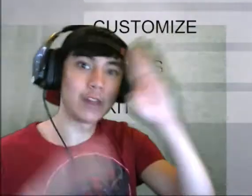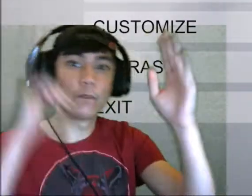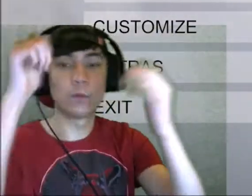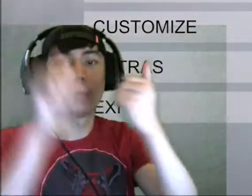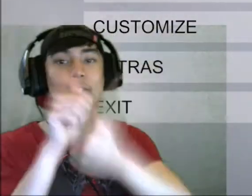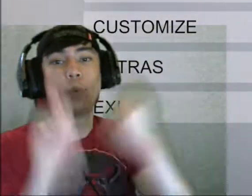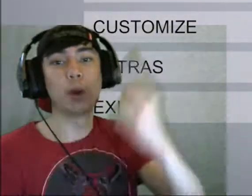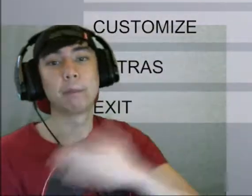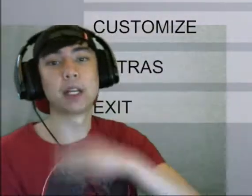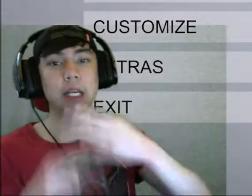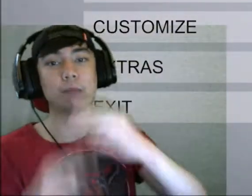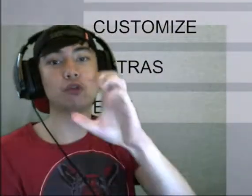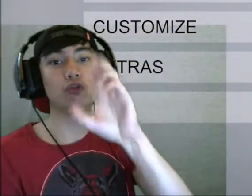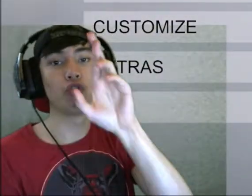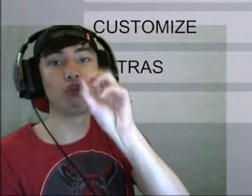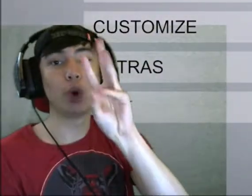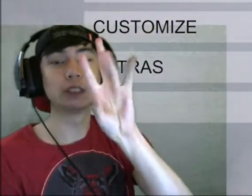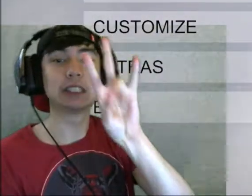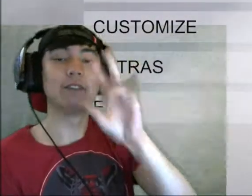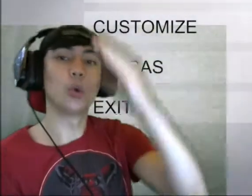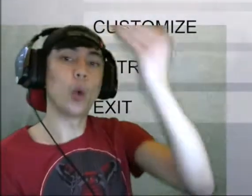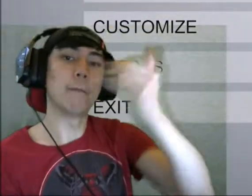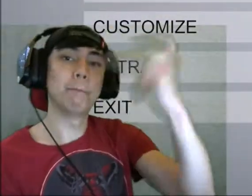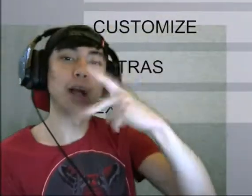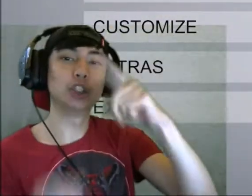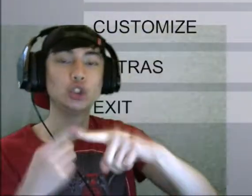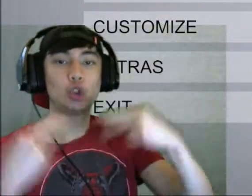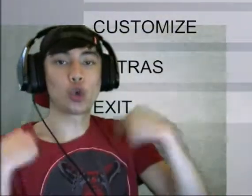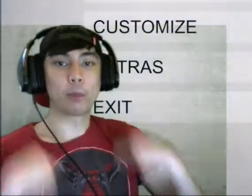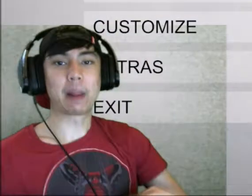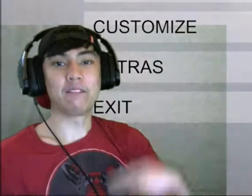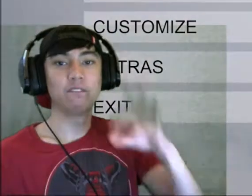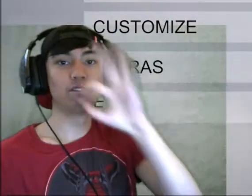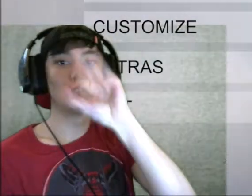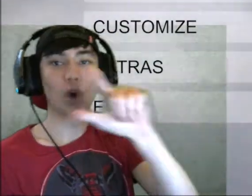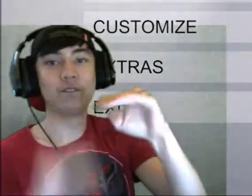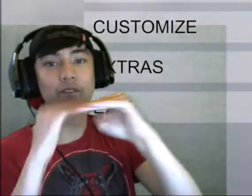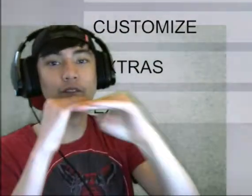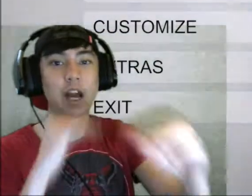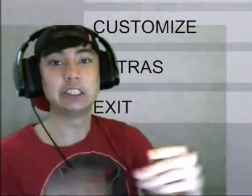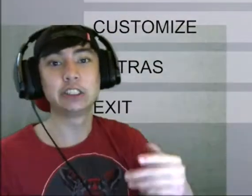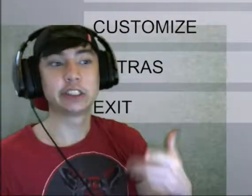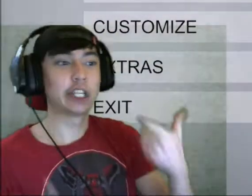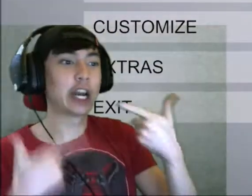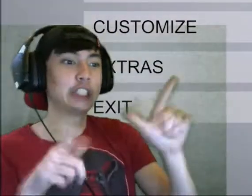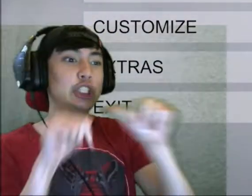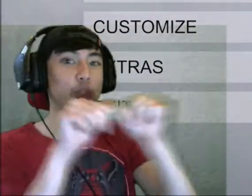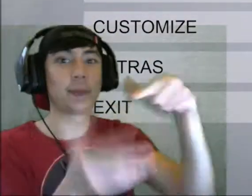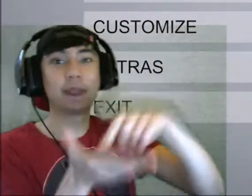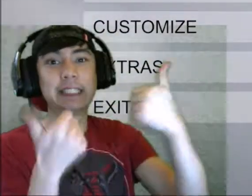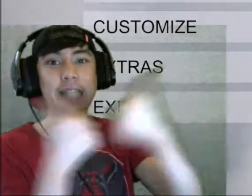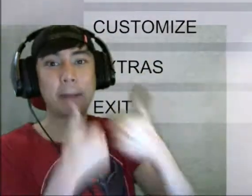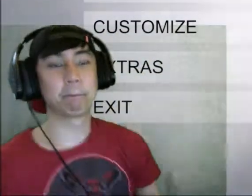Hello everyone. My name is Crow_Se7en Welcome back to Human Fall Flat Let's continue this game